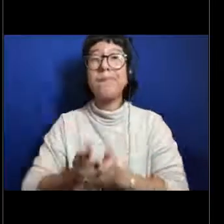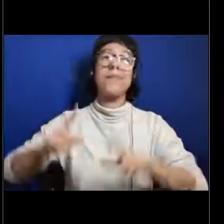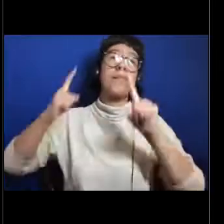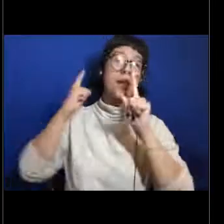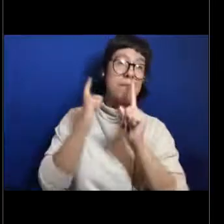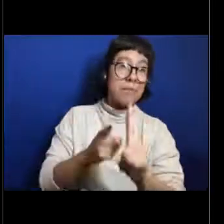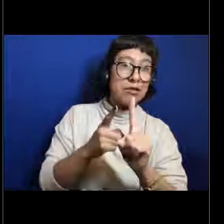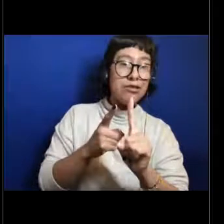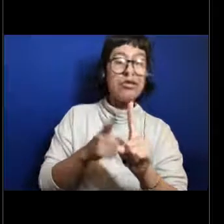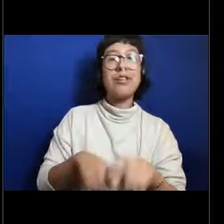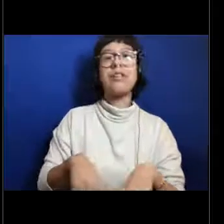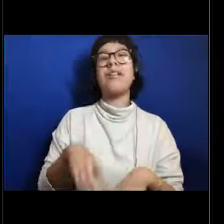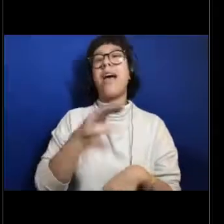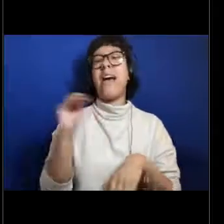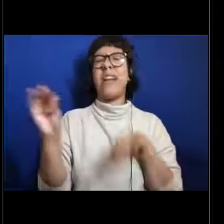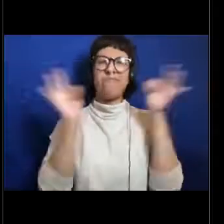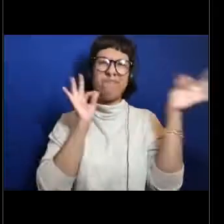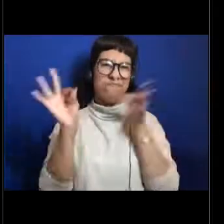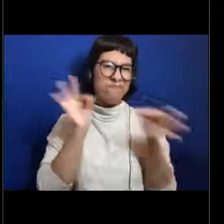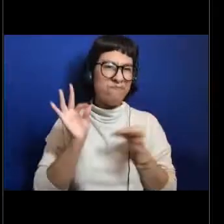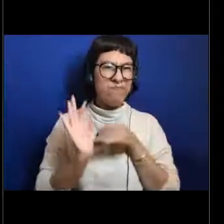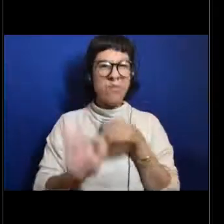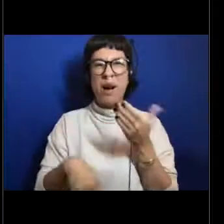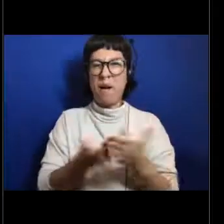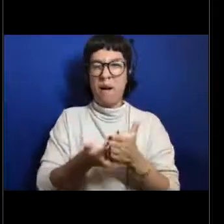and kind of walk through all the mission spaces on that tour.